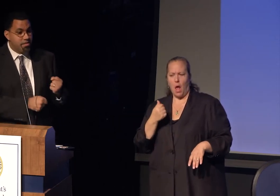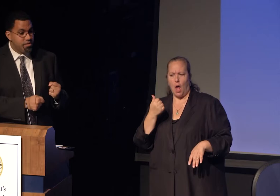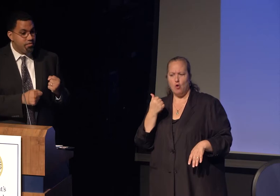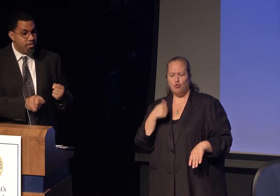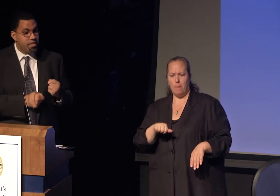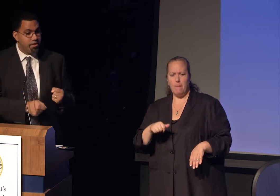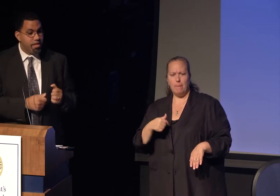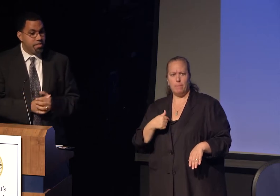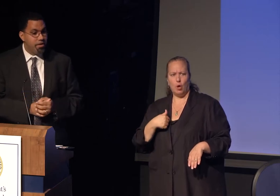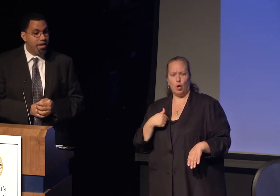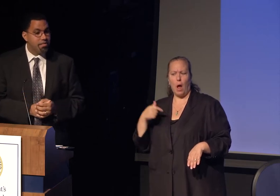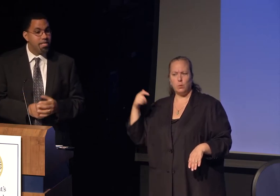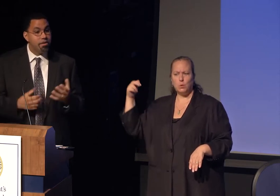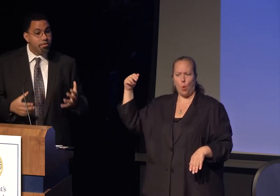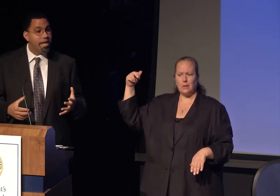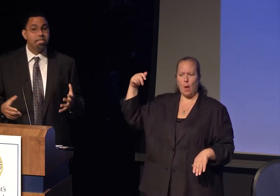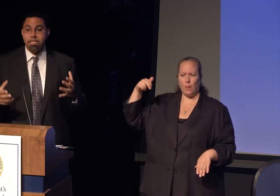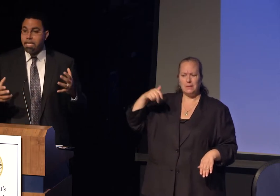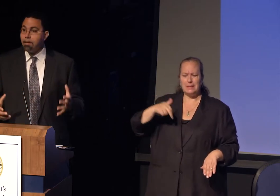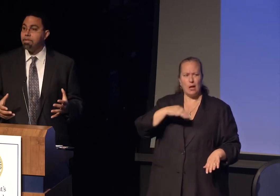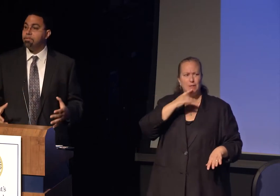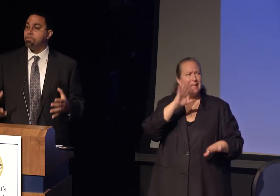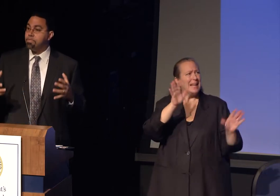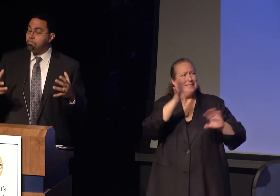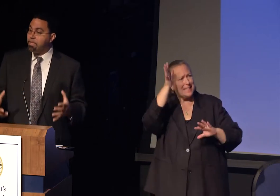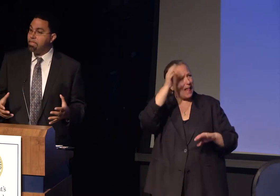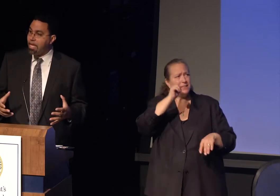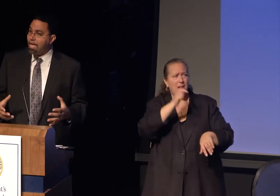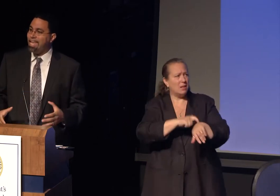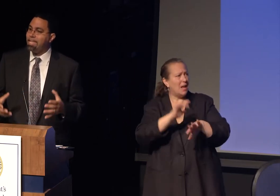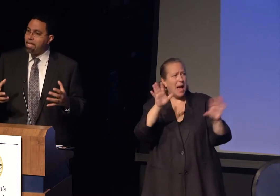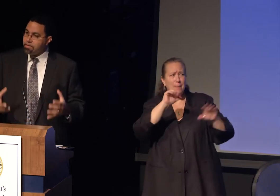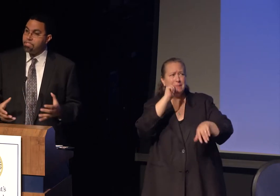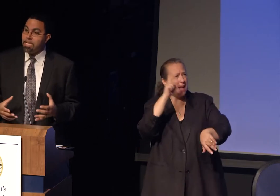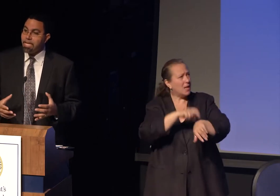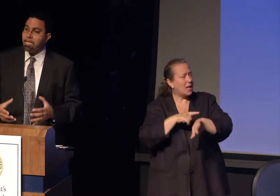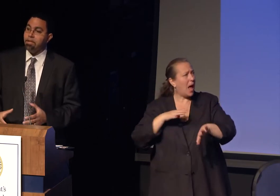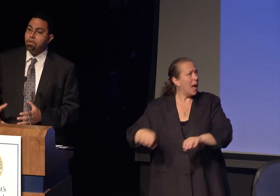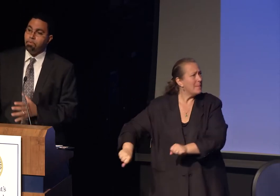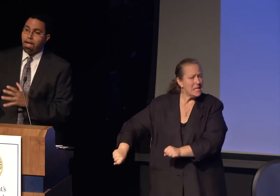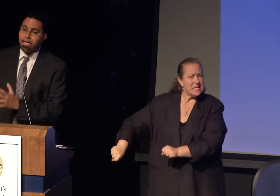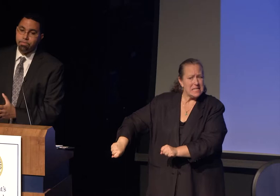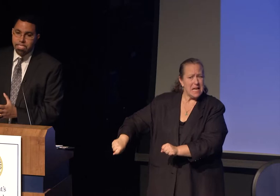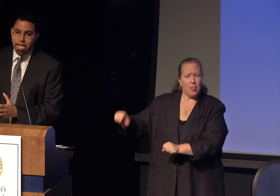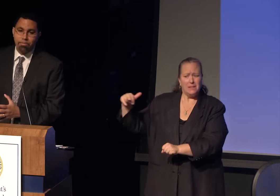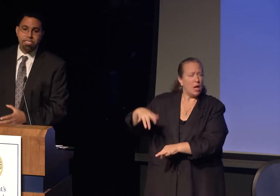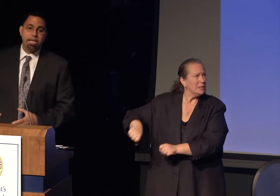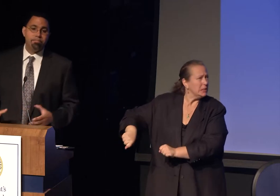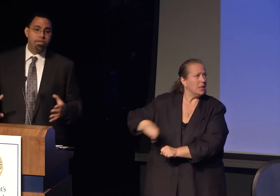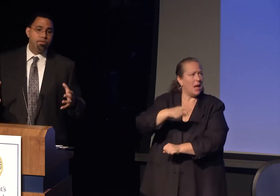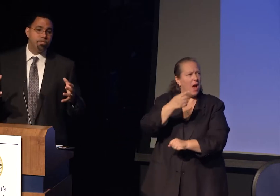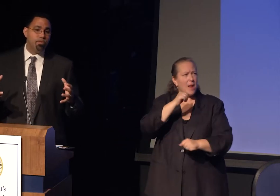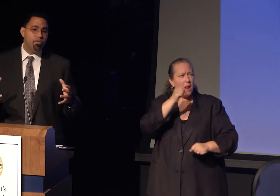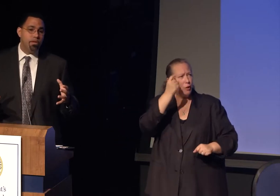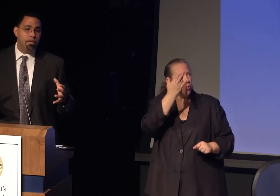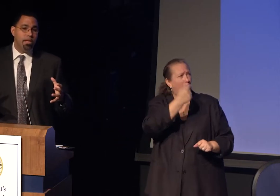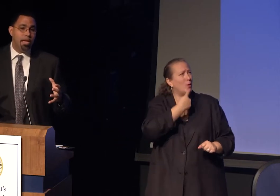of the staircase saying, no dad, it was the middle of the night and not understanding why he was saying it was time to go to school.